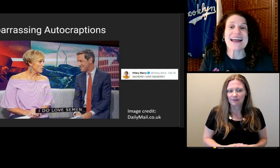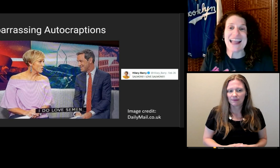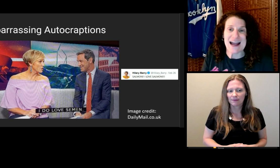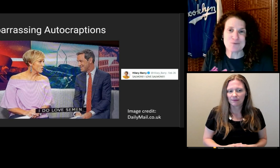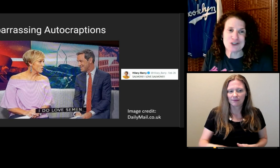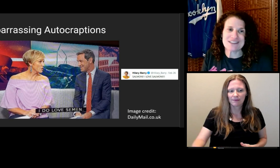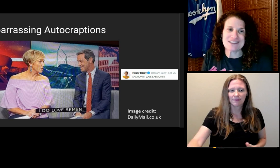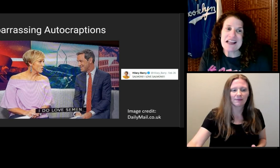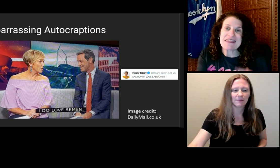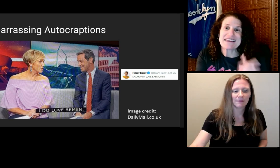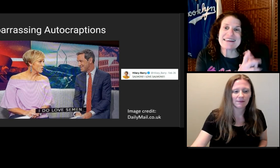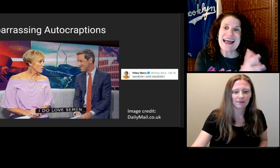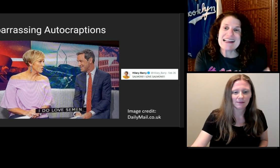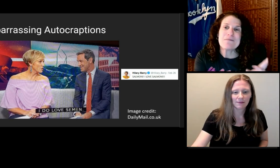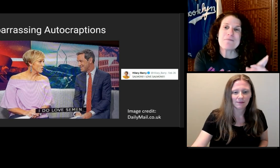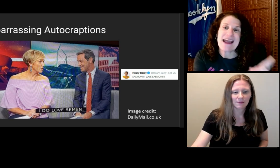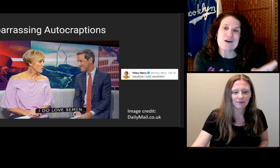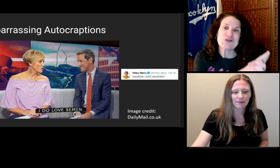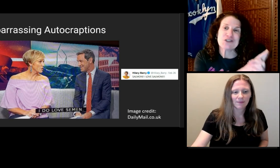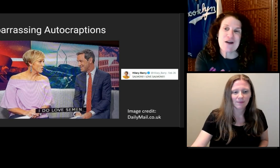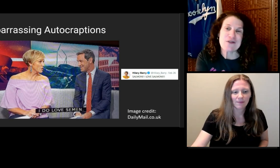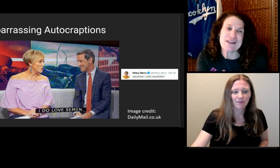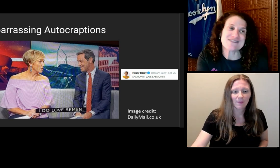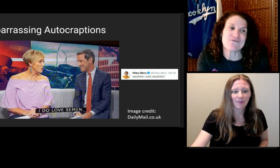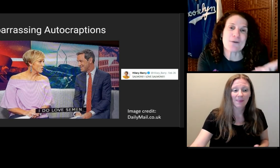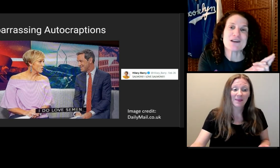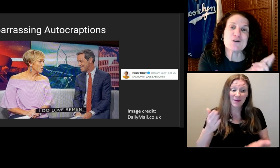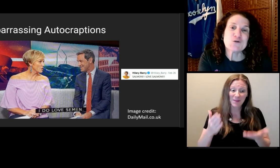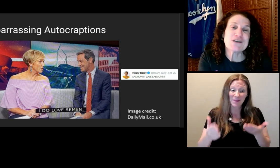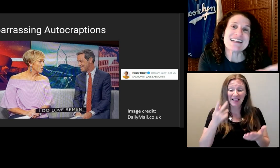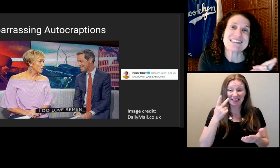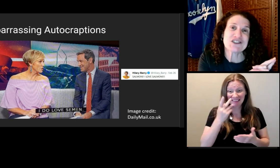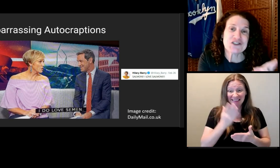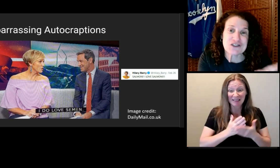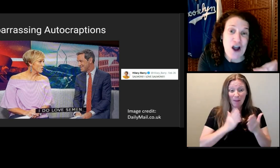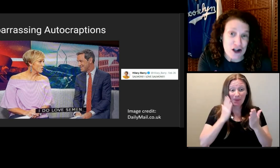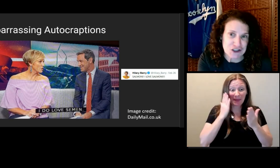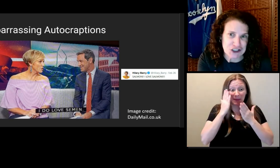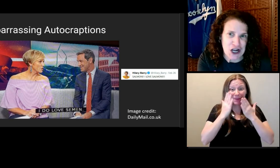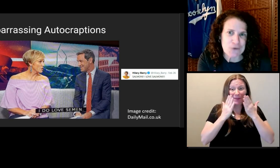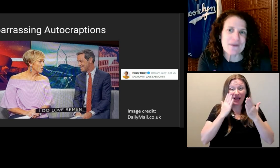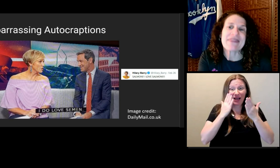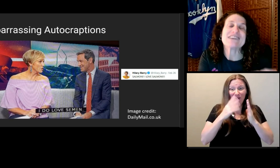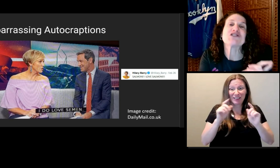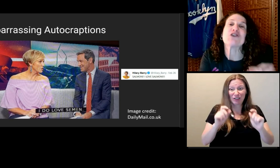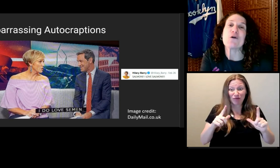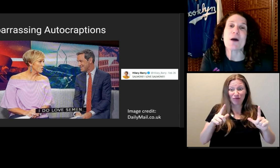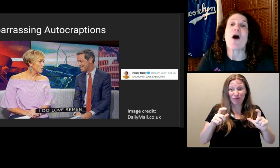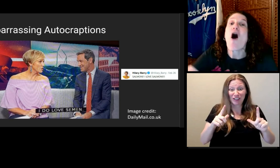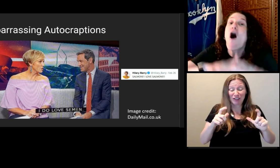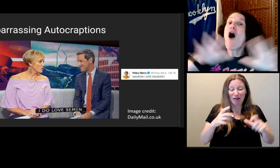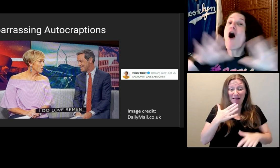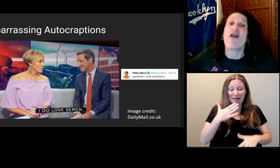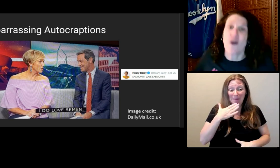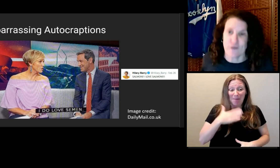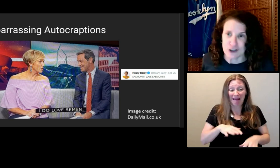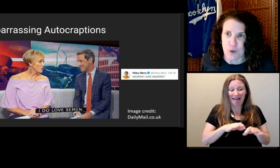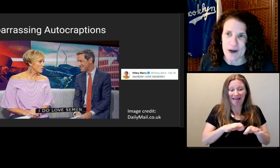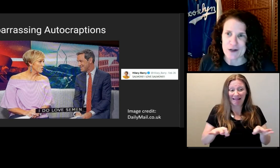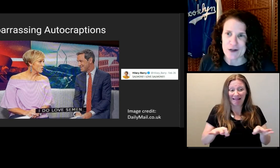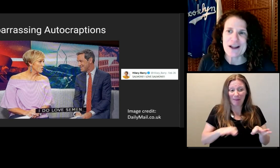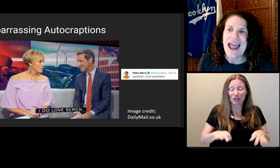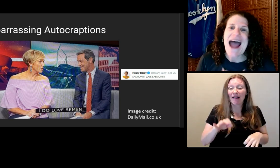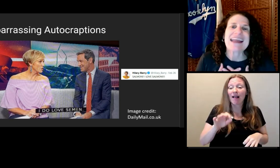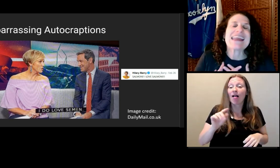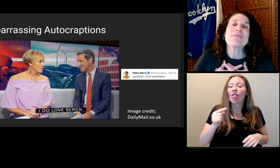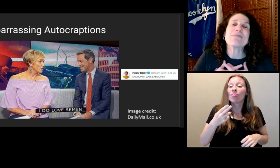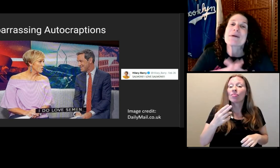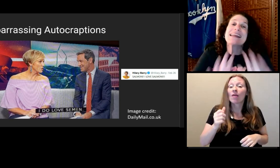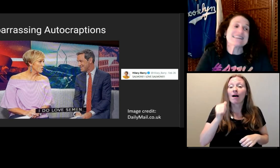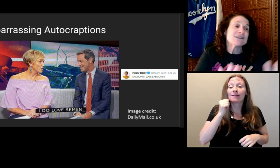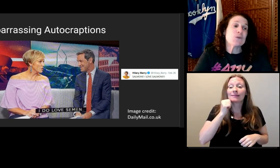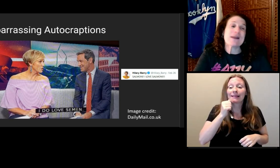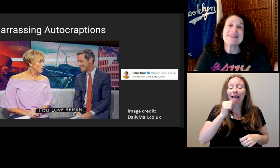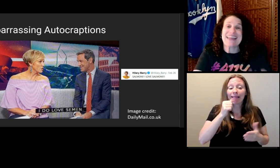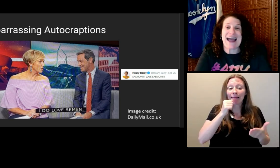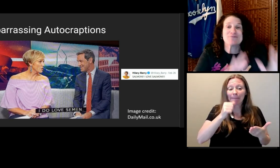The Daily Mail shared this from a New Zealand talk show, that showed up all over Twitter.